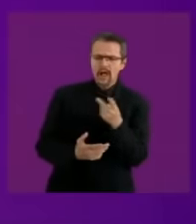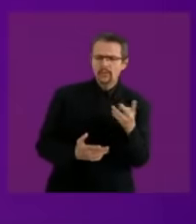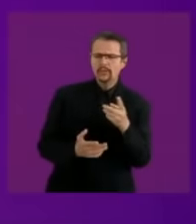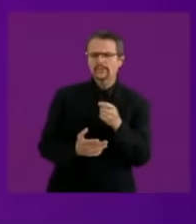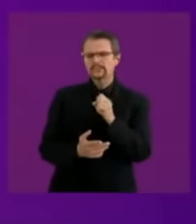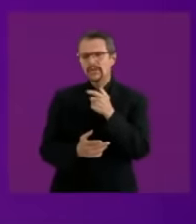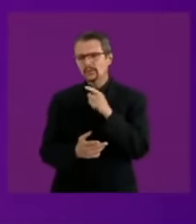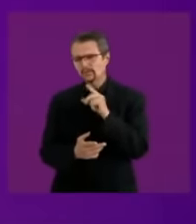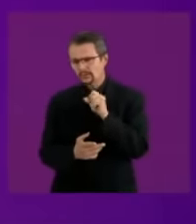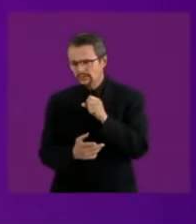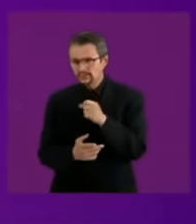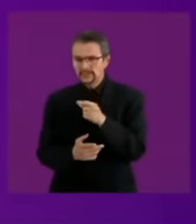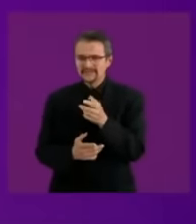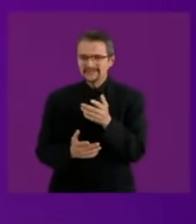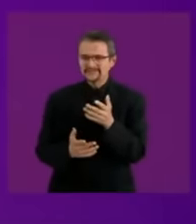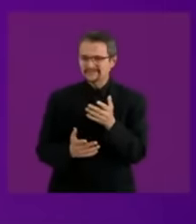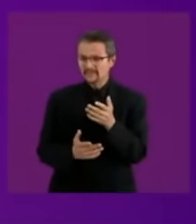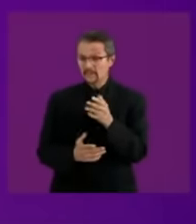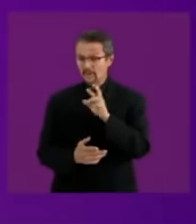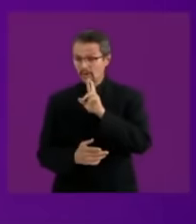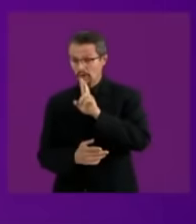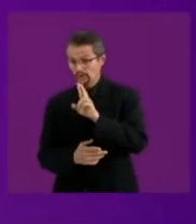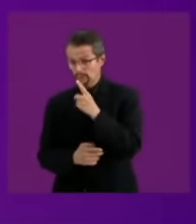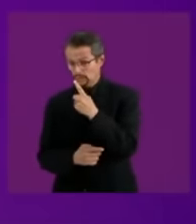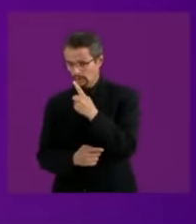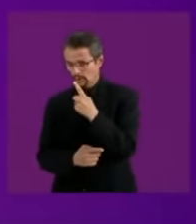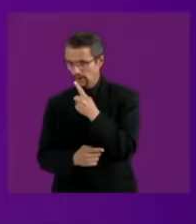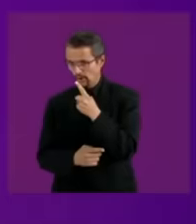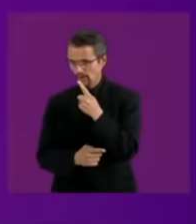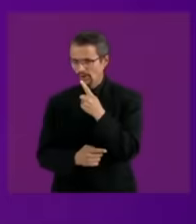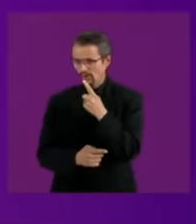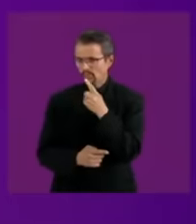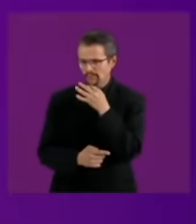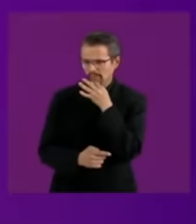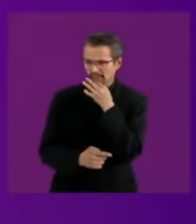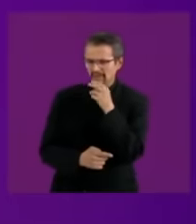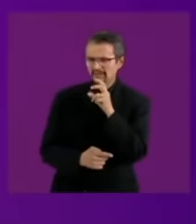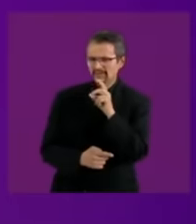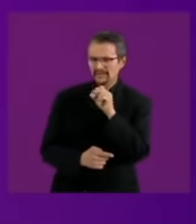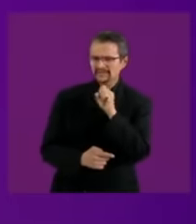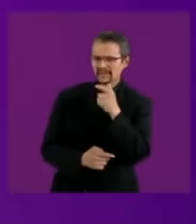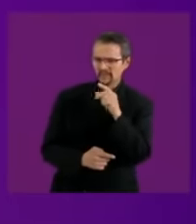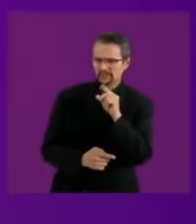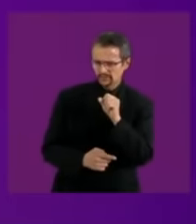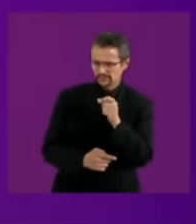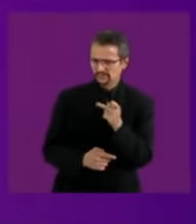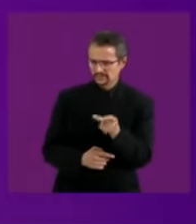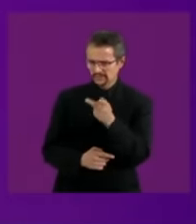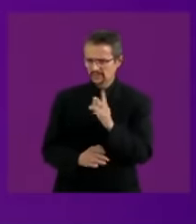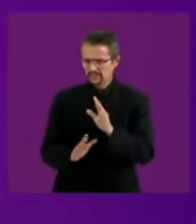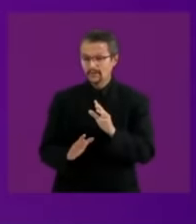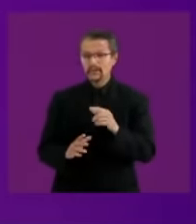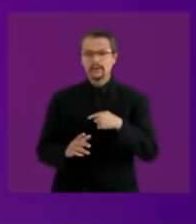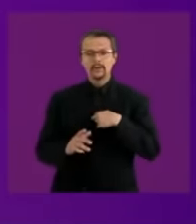candidate Sochil Gálvez, I'll start with you, what degree does she have a 30, did they change her watch